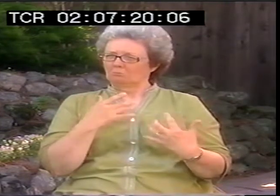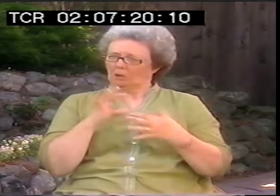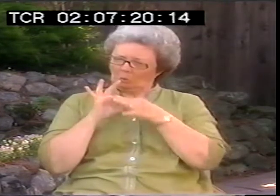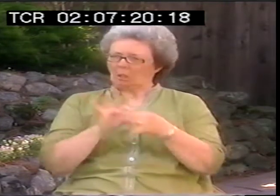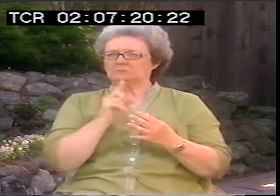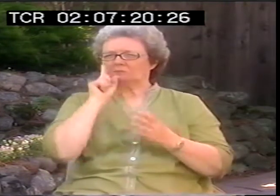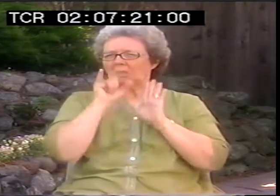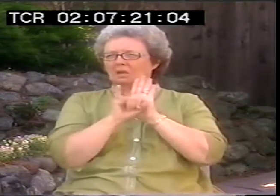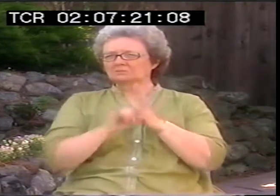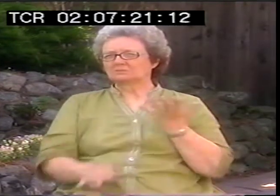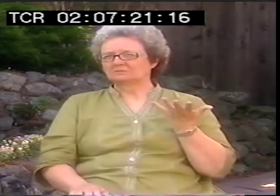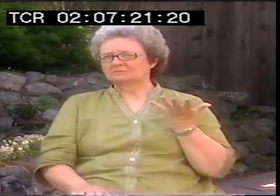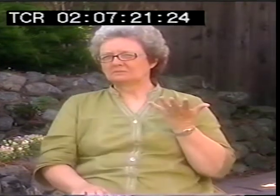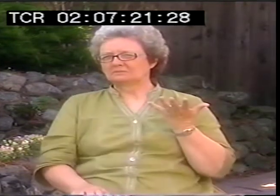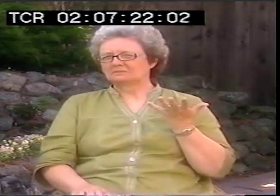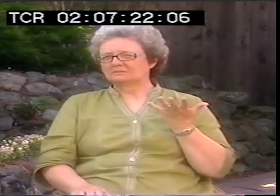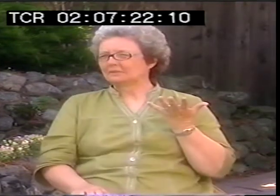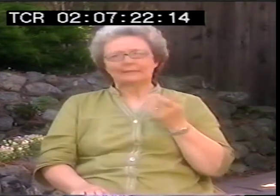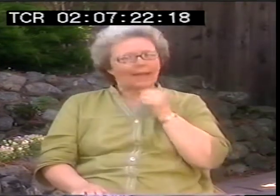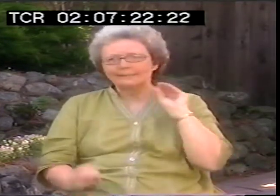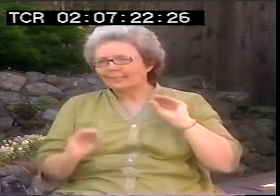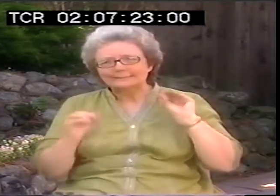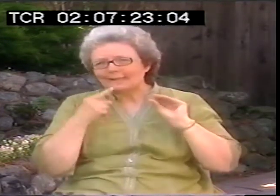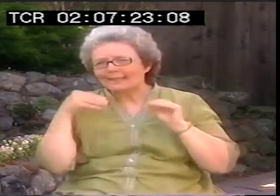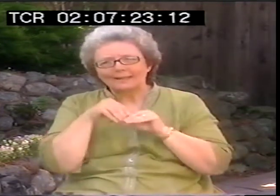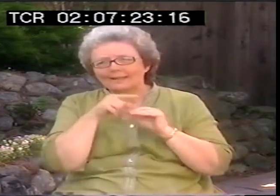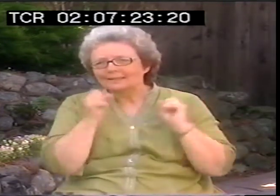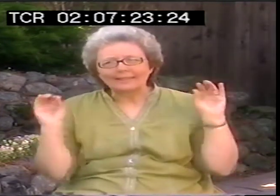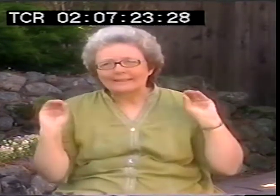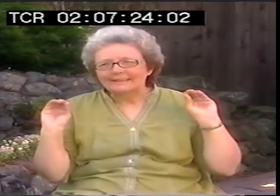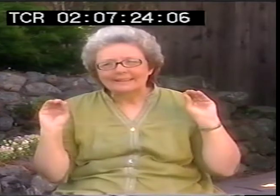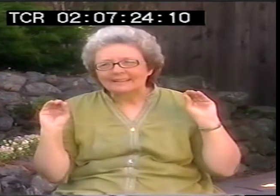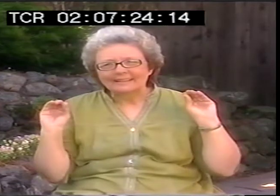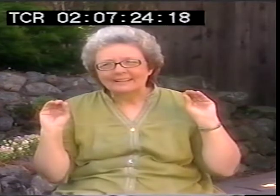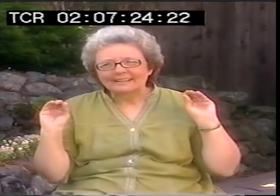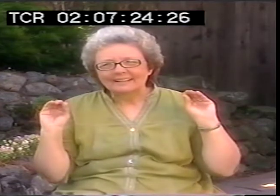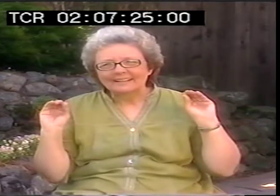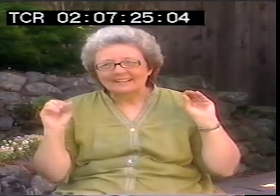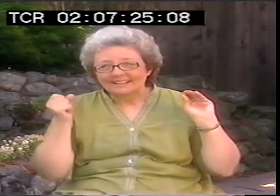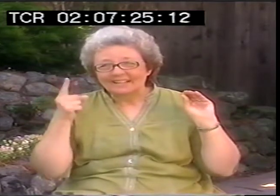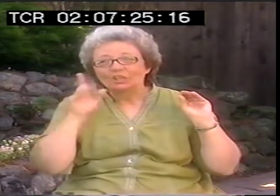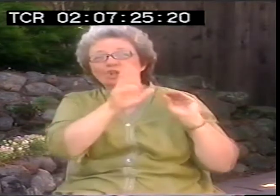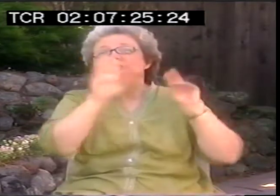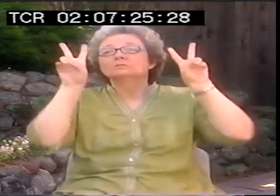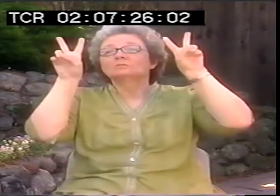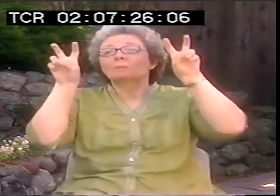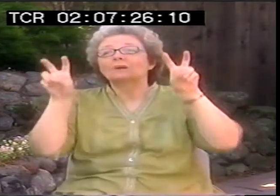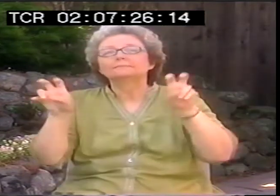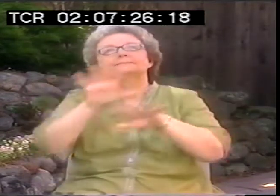Anger? Related a deaf identity. There was nothing in there about that.